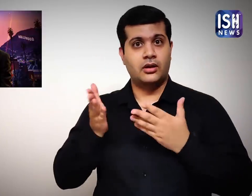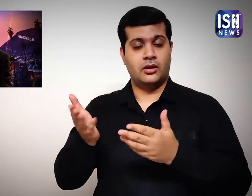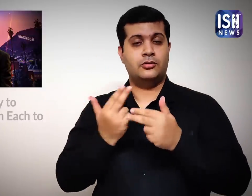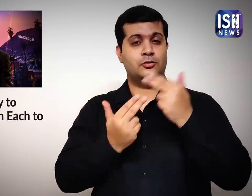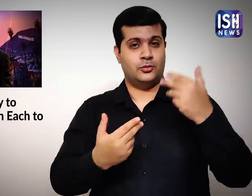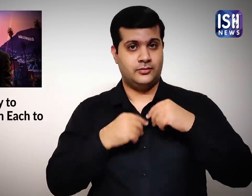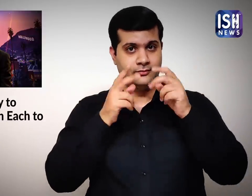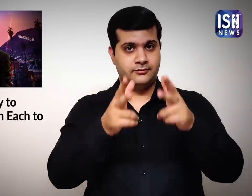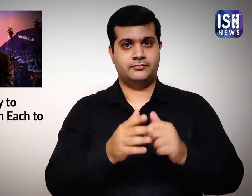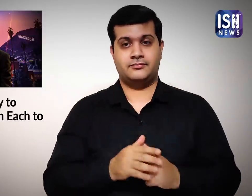Let me tell you about it.